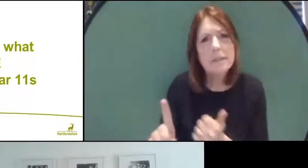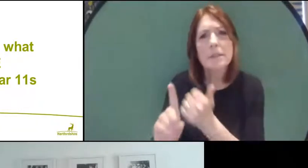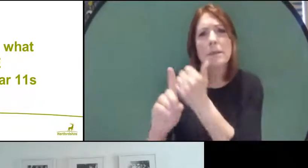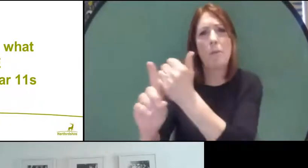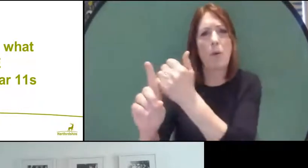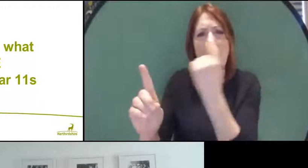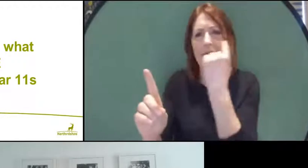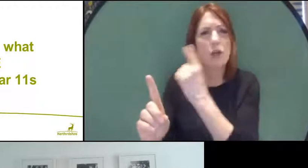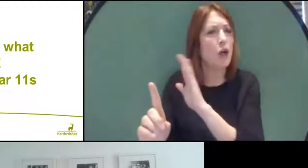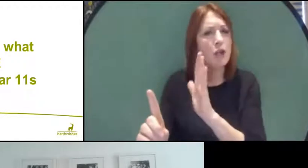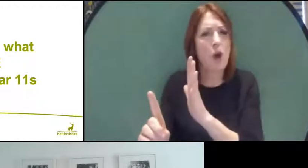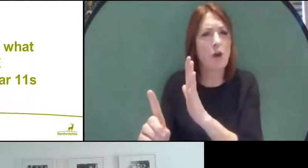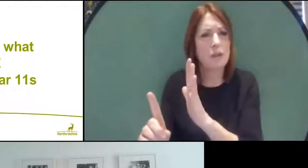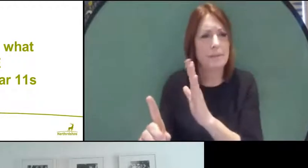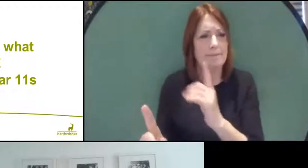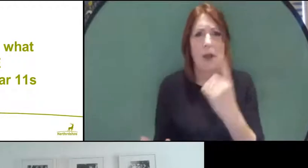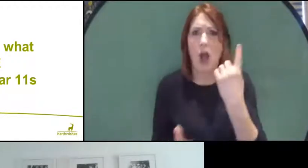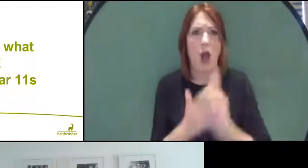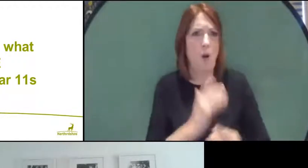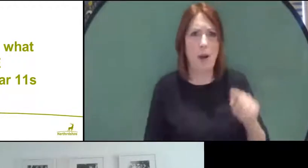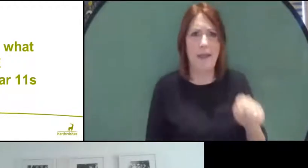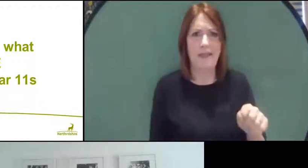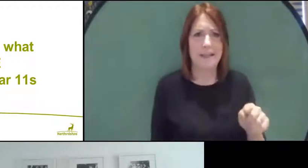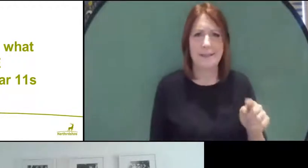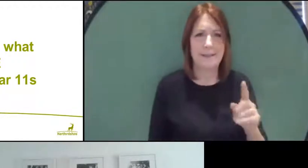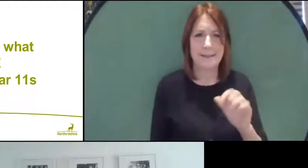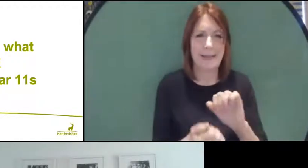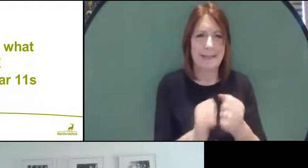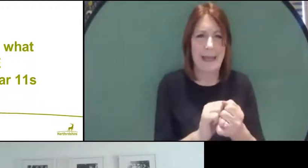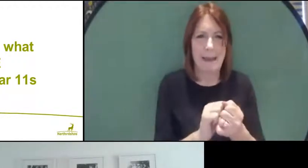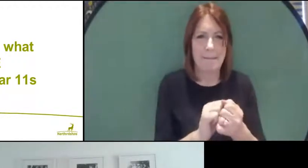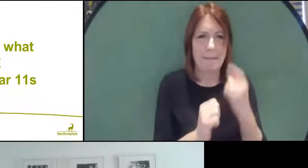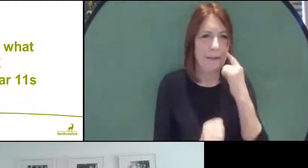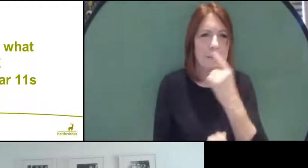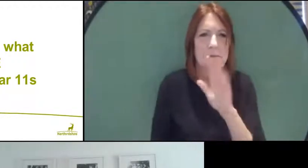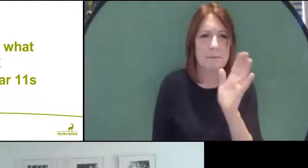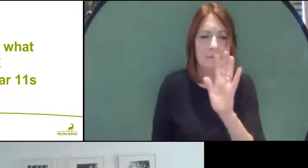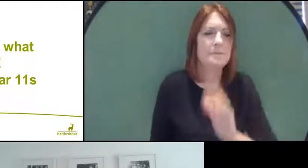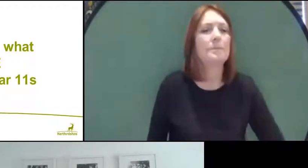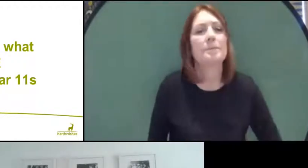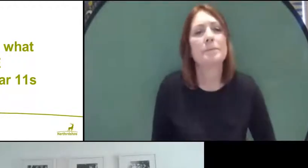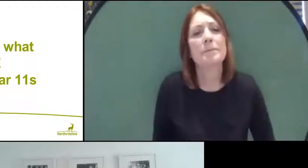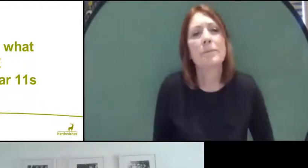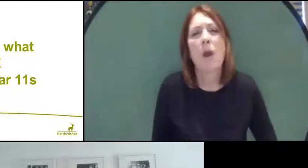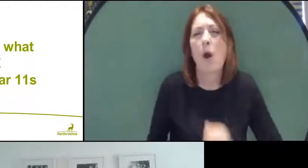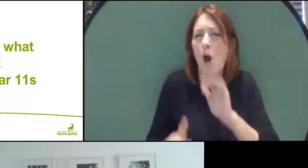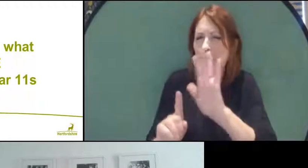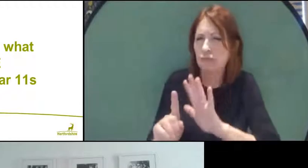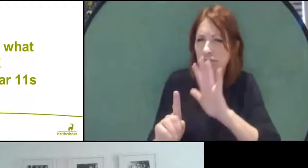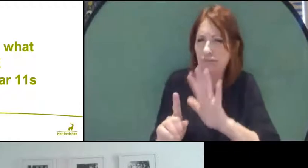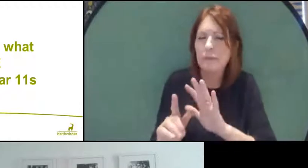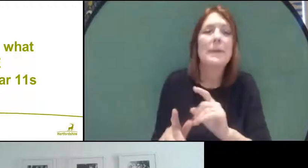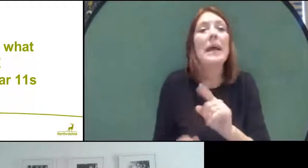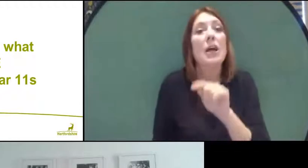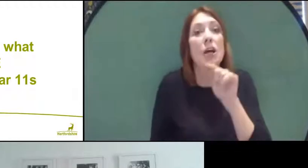evidence on their own. So, I hope that allays some fears out there for those of you in Year 13 and